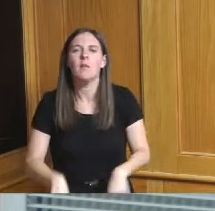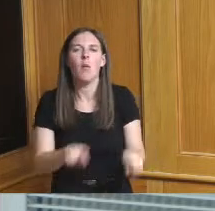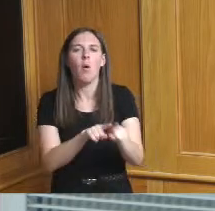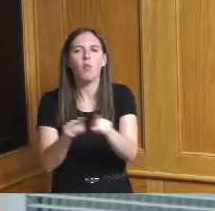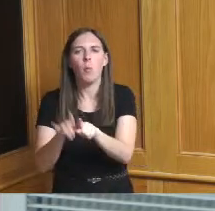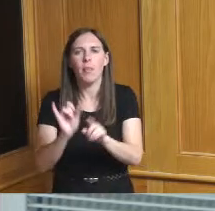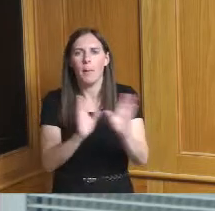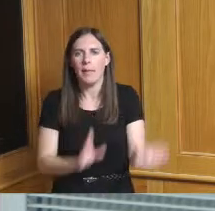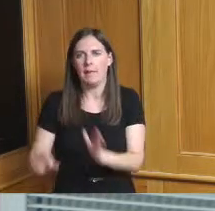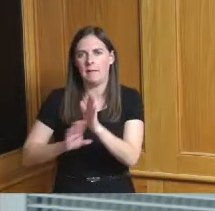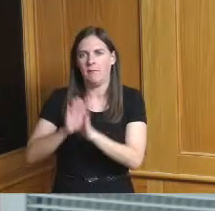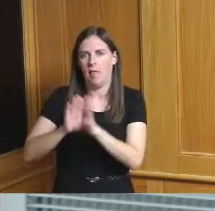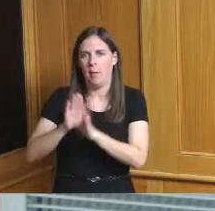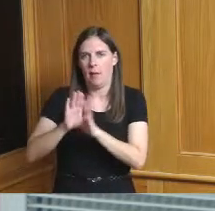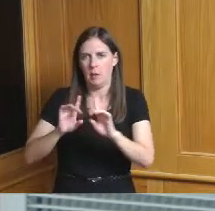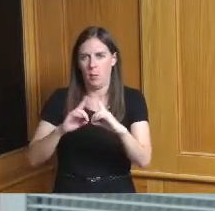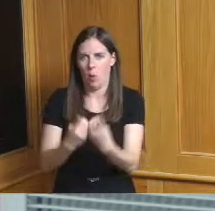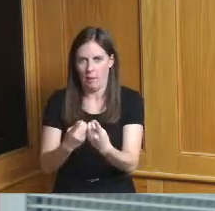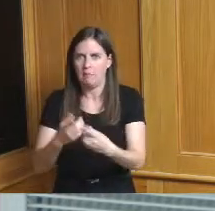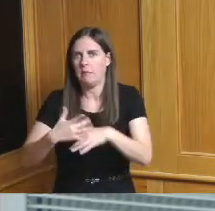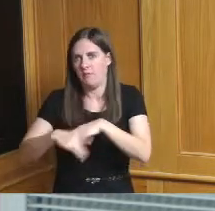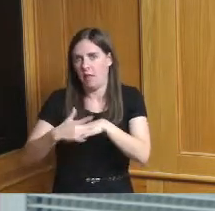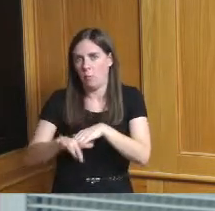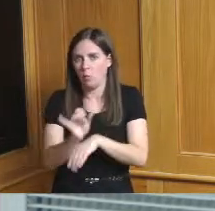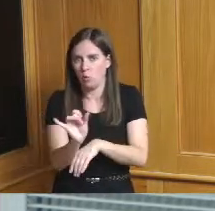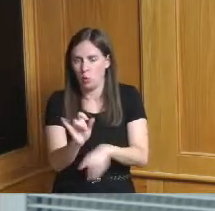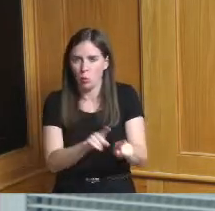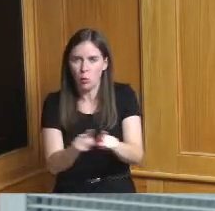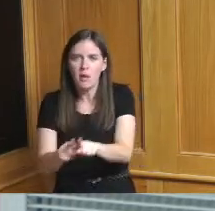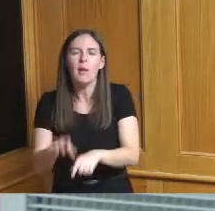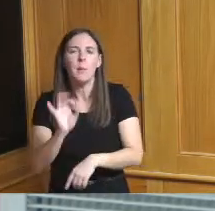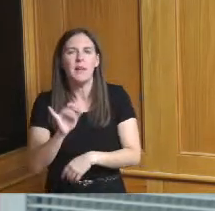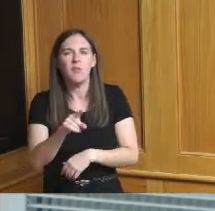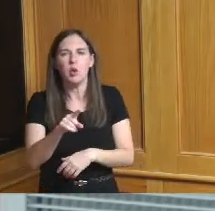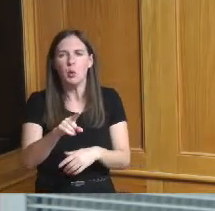department is available but I don't if you're talking about a new agency that might be